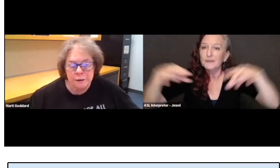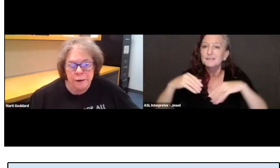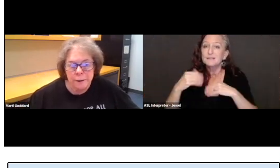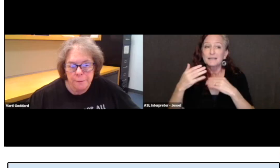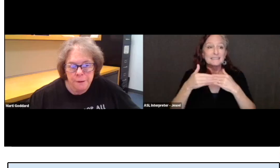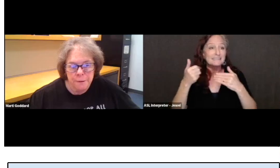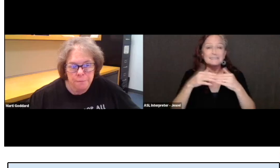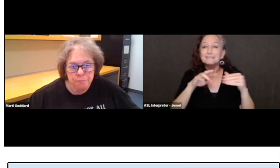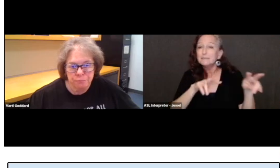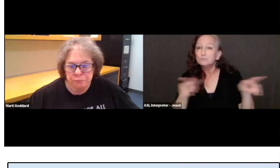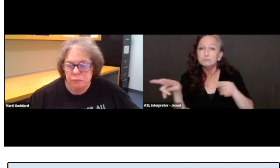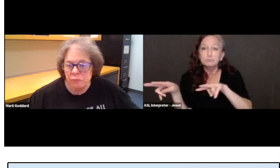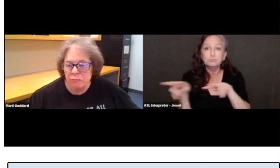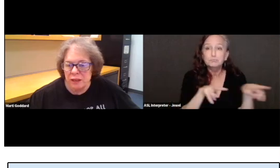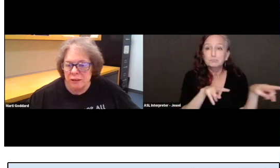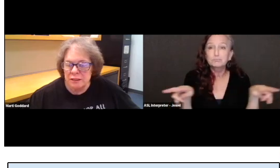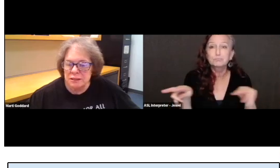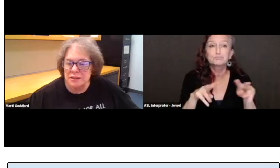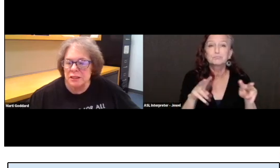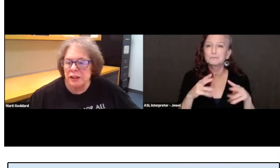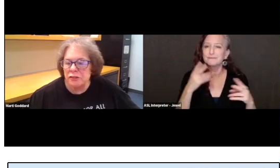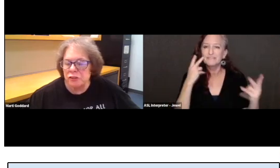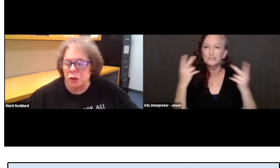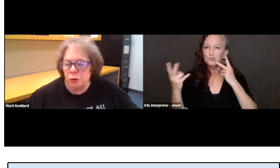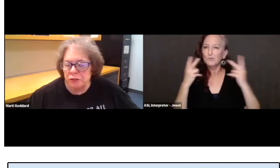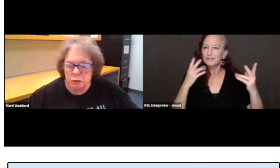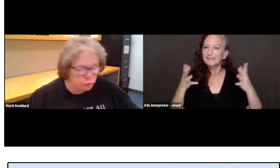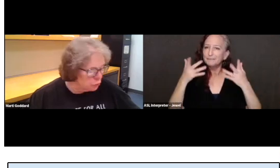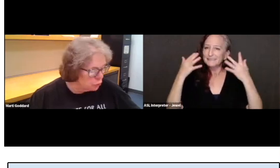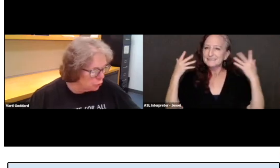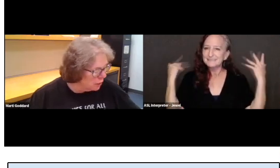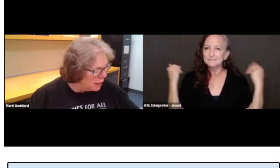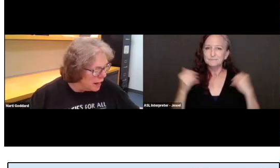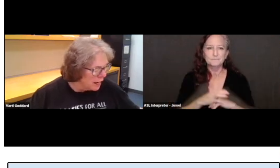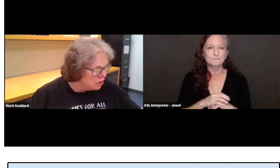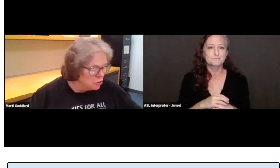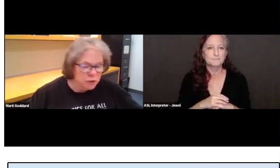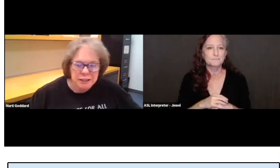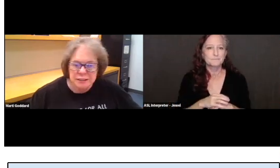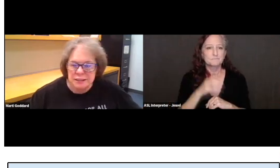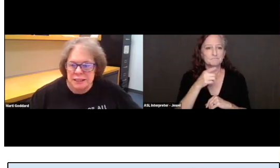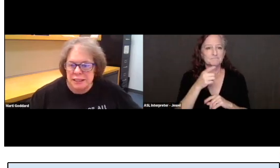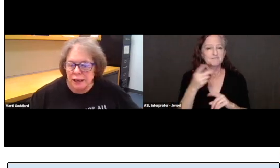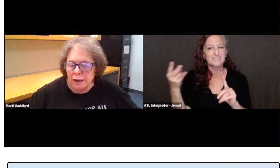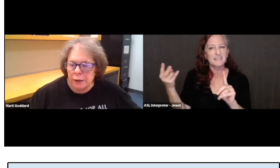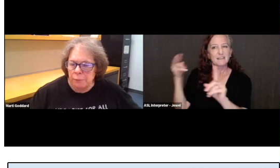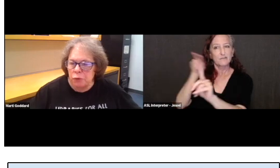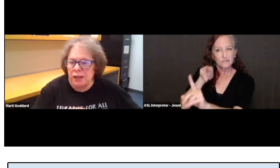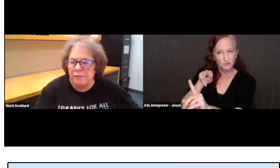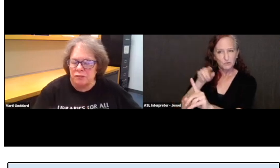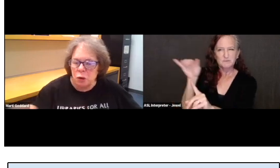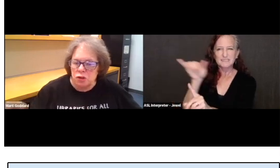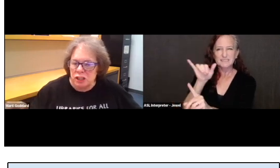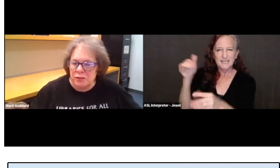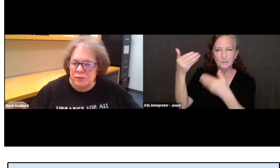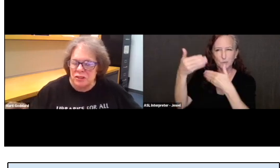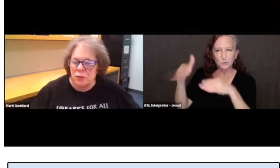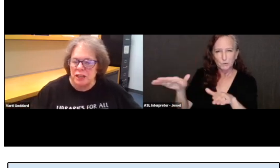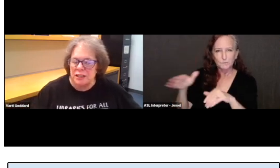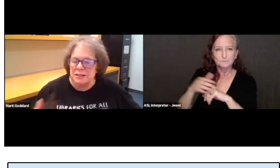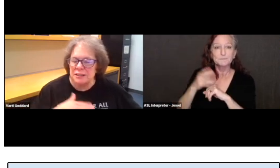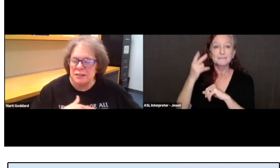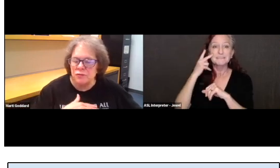This is another view of the room and you can see we have low shelves so that it's easy